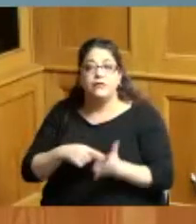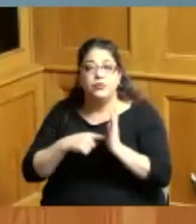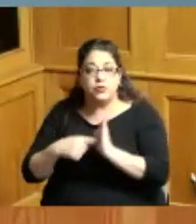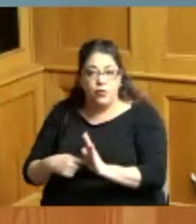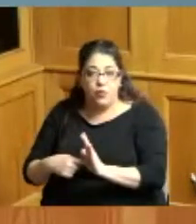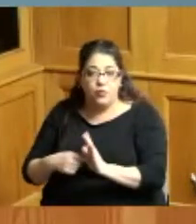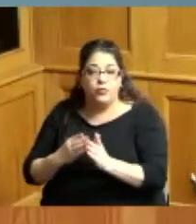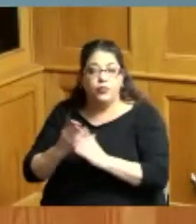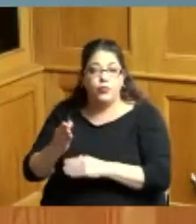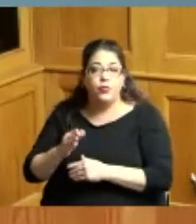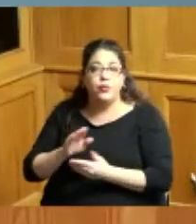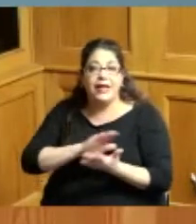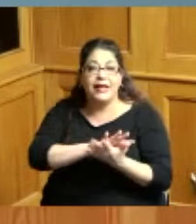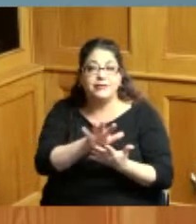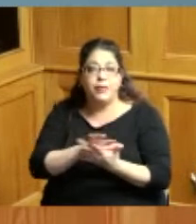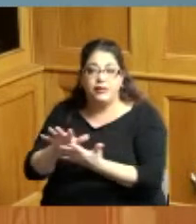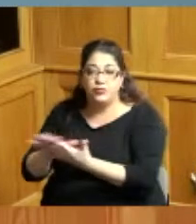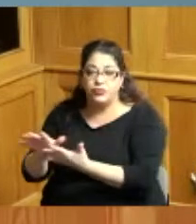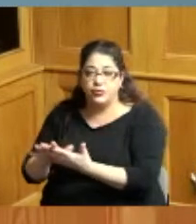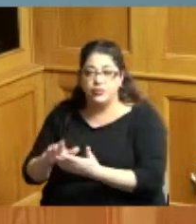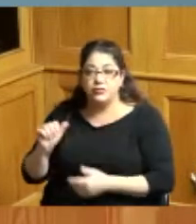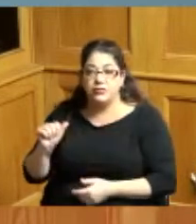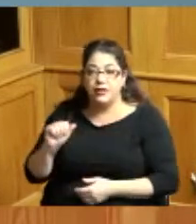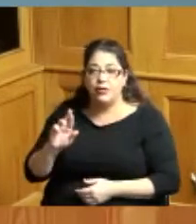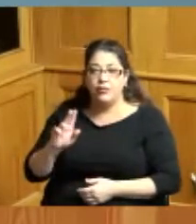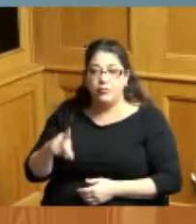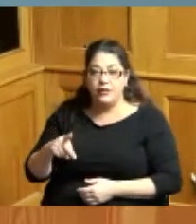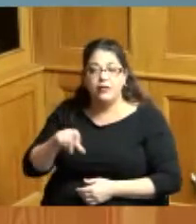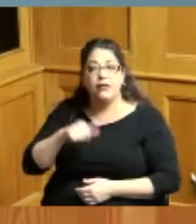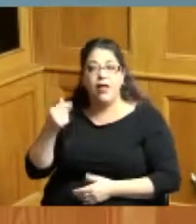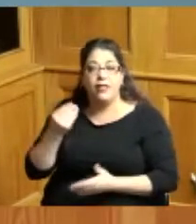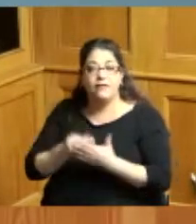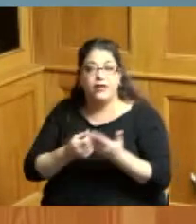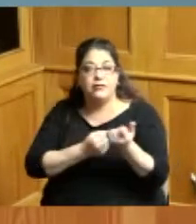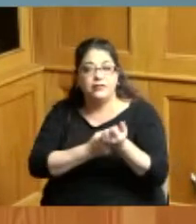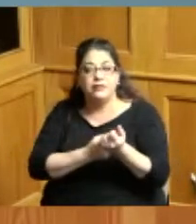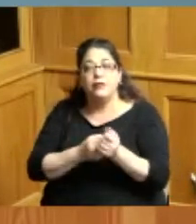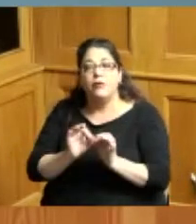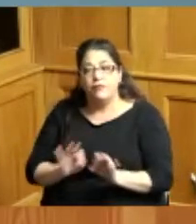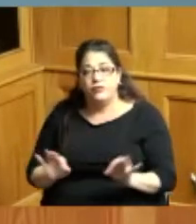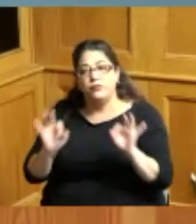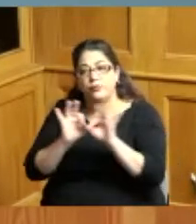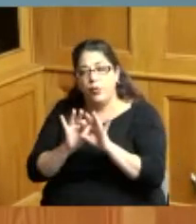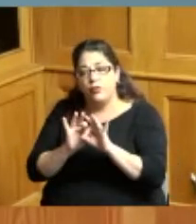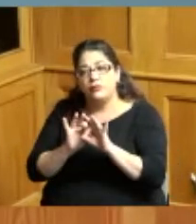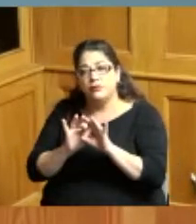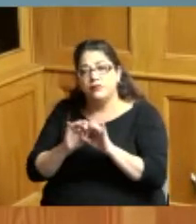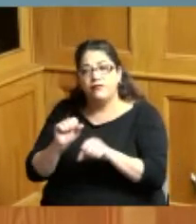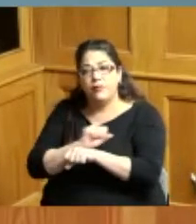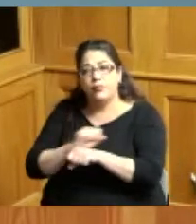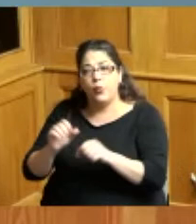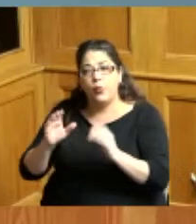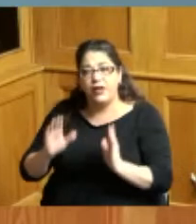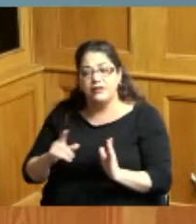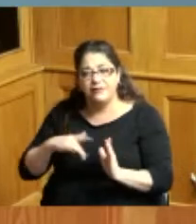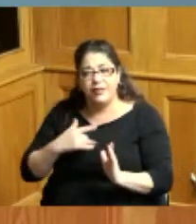our expenditures through the ARP and other funding the importance of our employees so I have no doubt